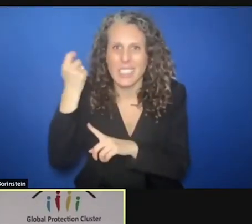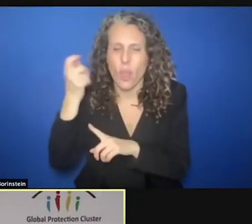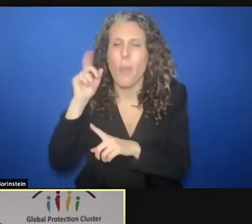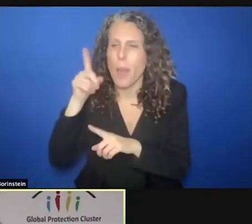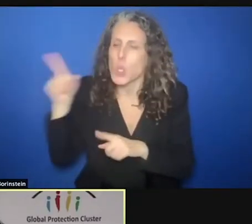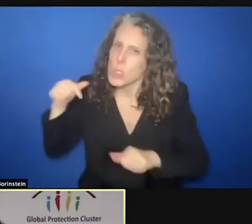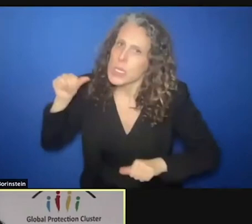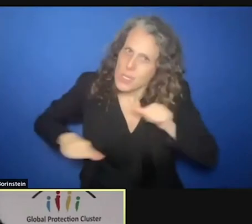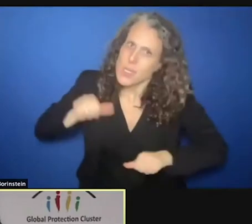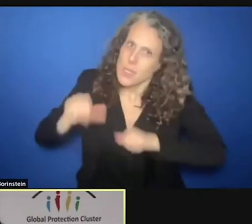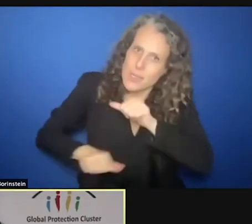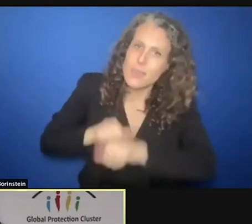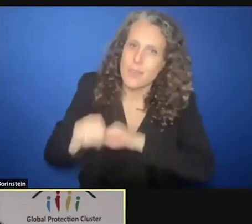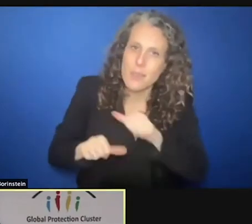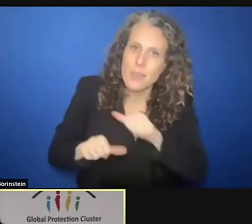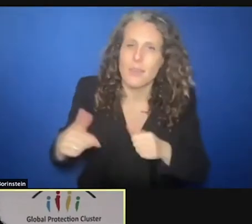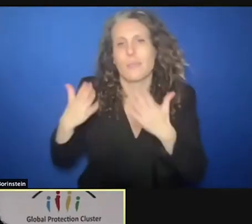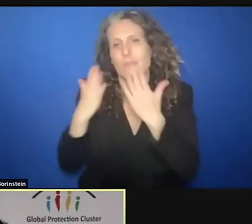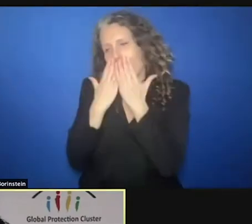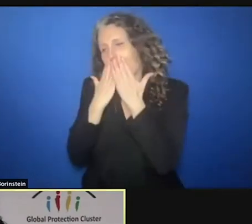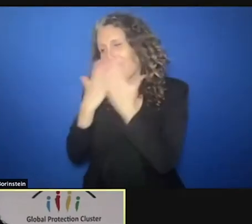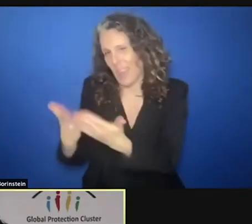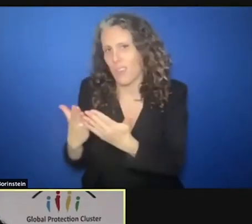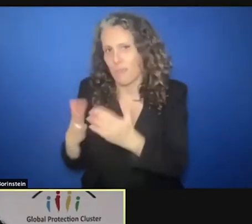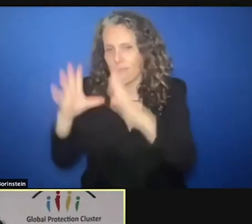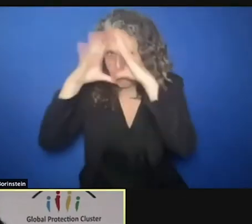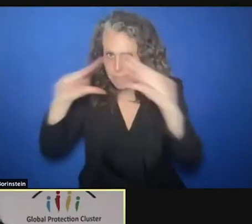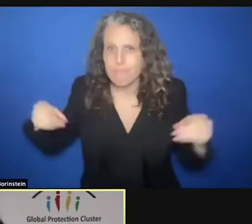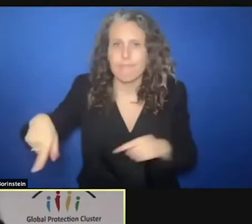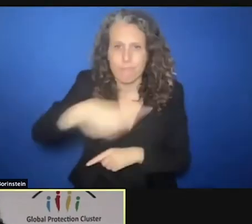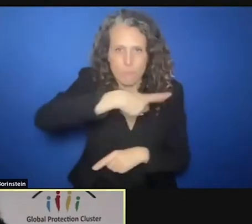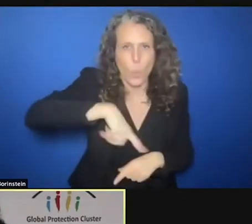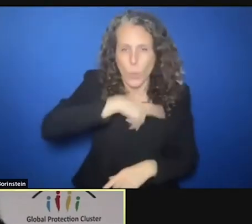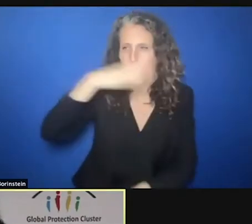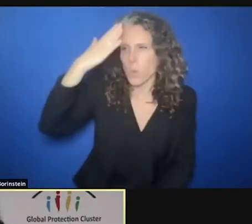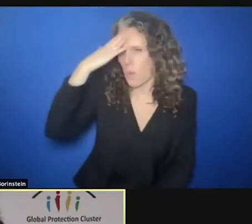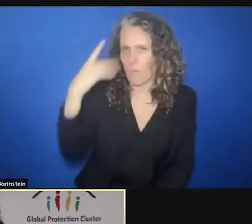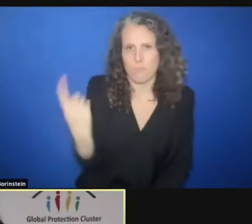I really want to thank you and let you know that we know, and we're behind you for this.